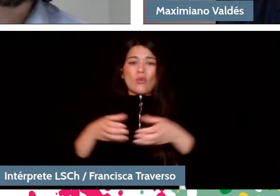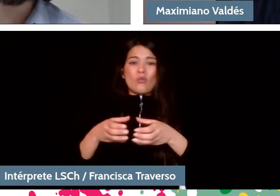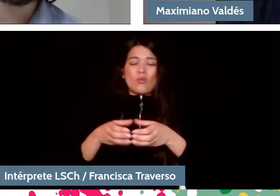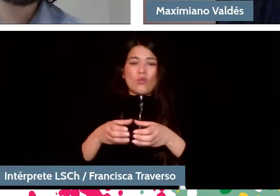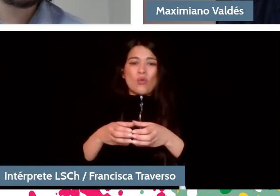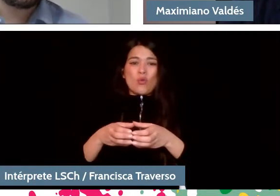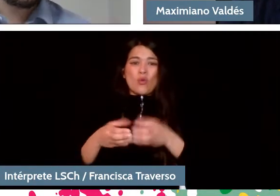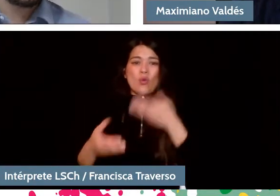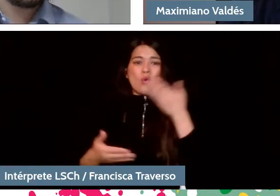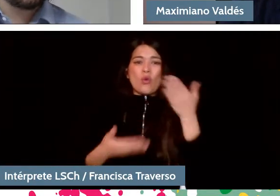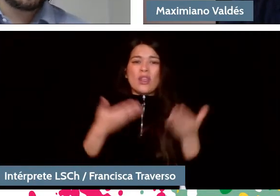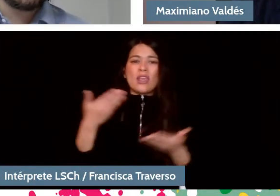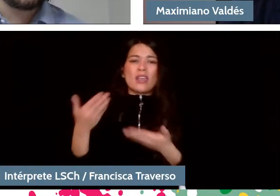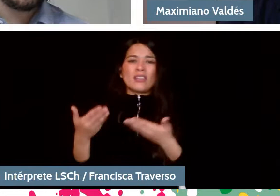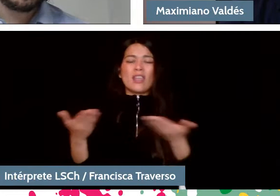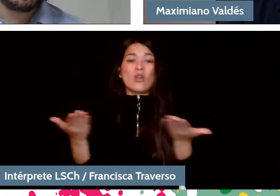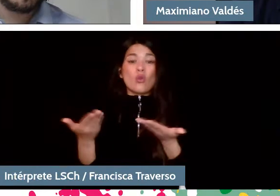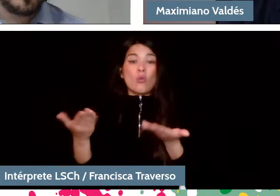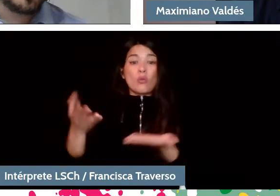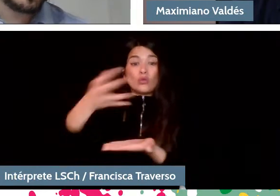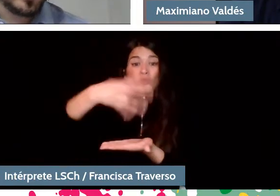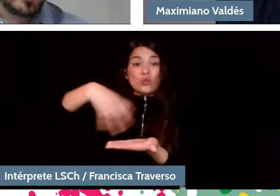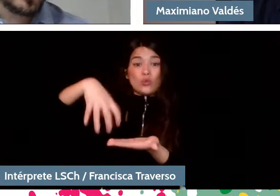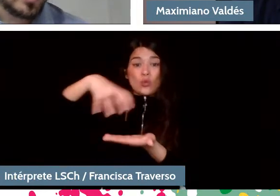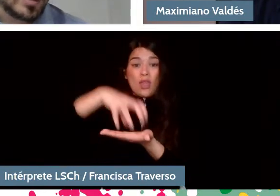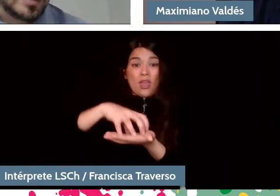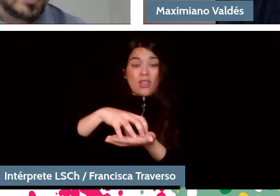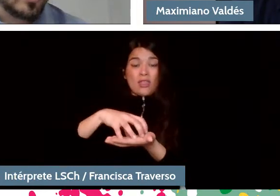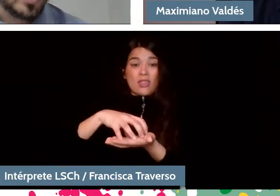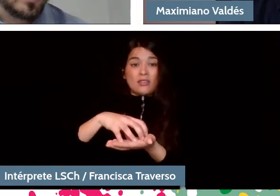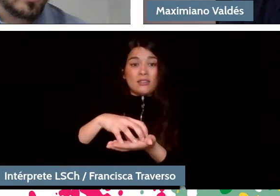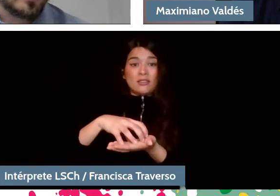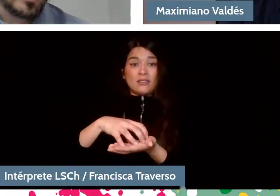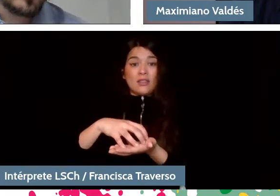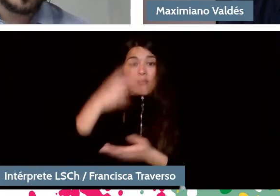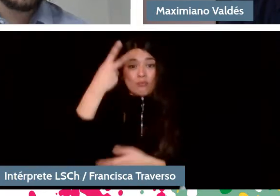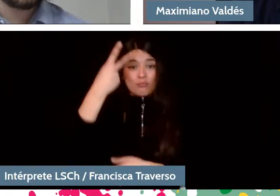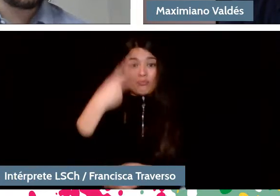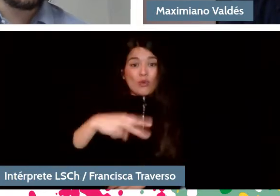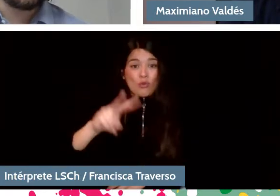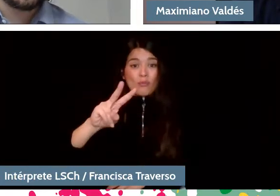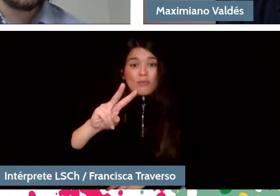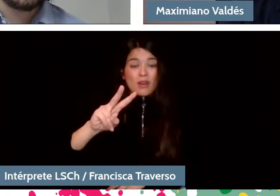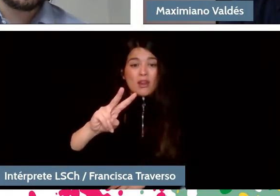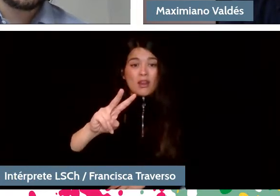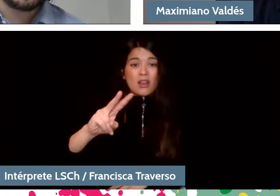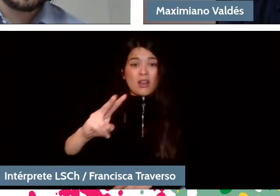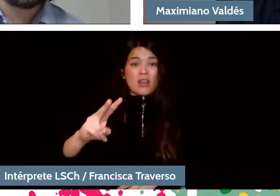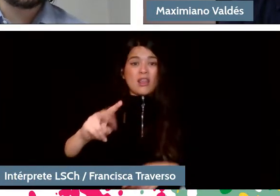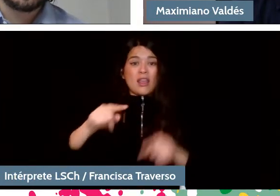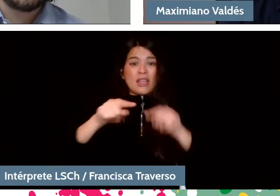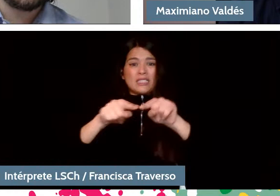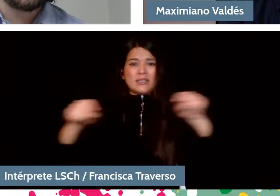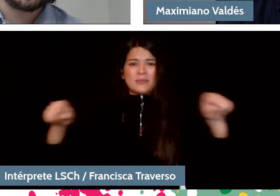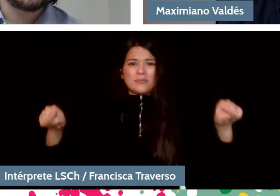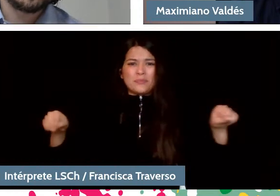are configuring their own groups of each city, but also all associated with different spaces and even their own concert halls.